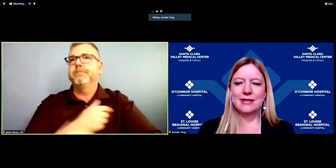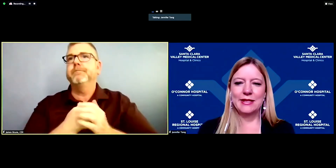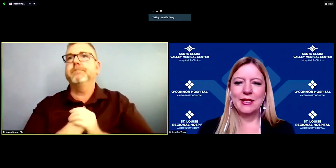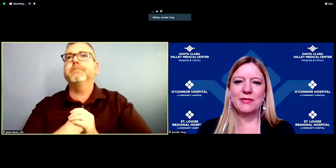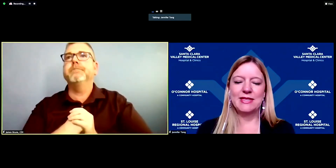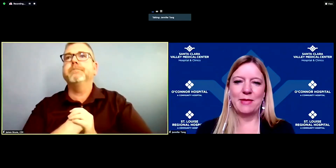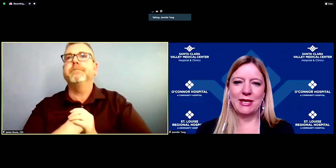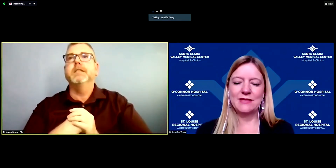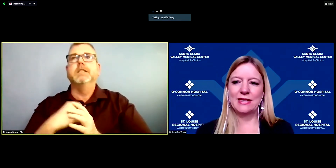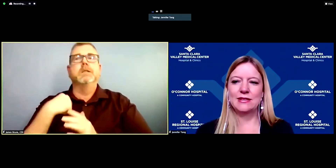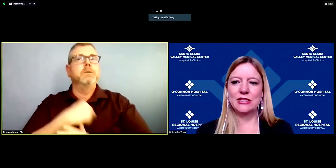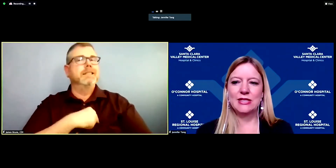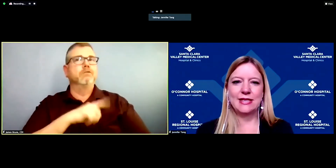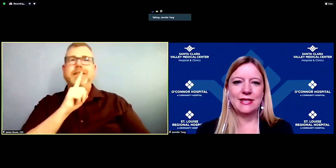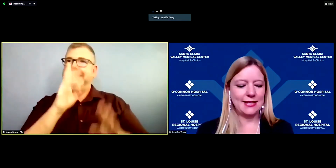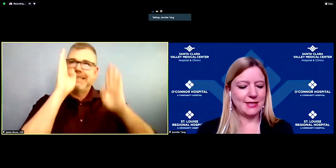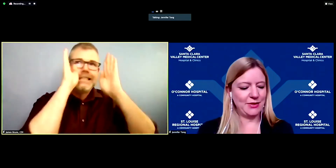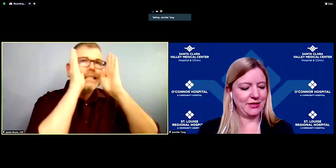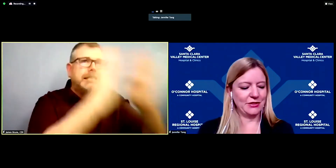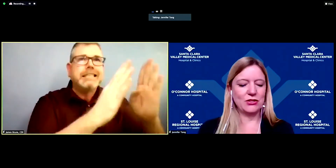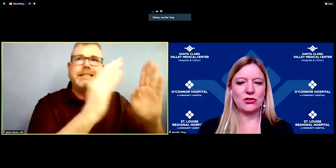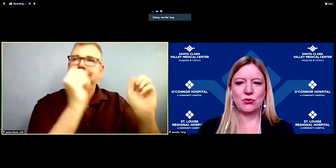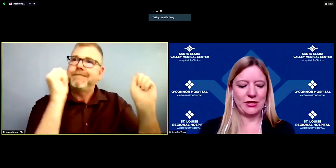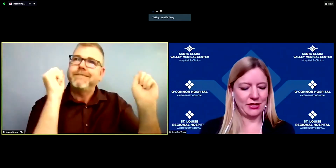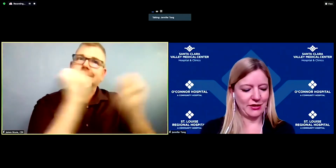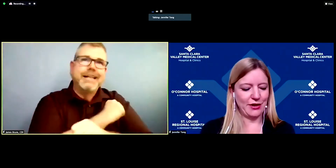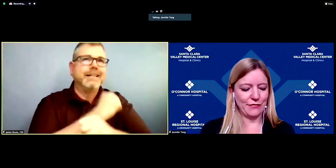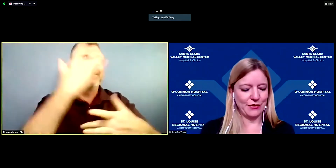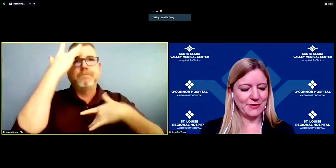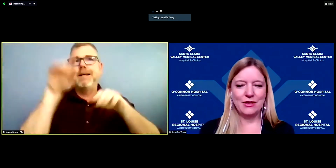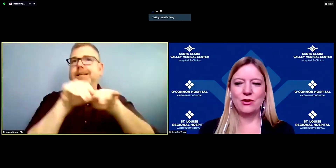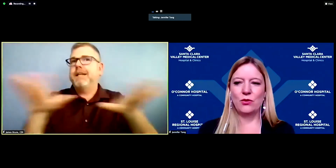Setting up these mass vaccination sites has been an extraordinary effort,